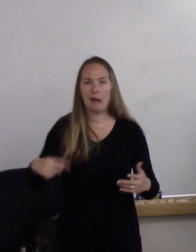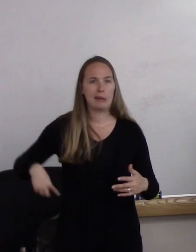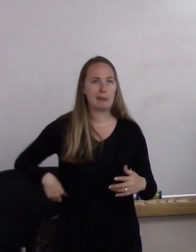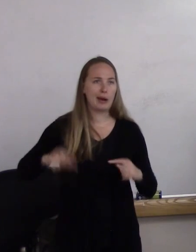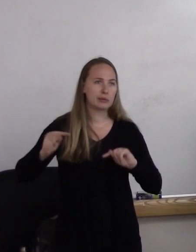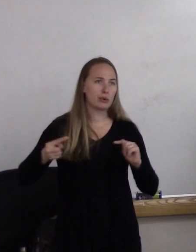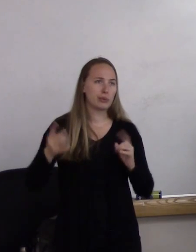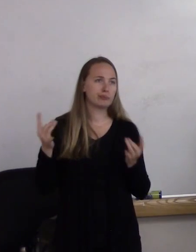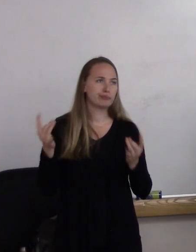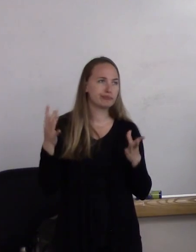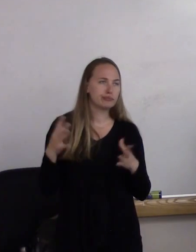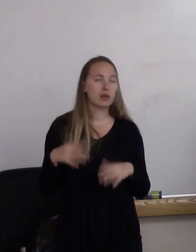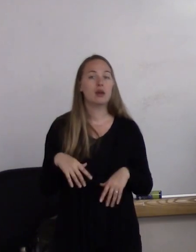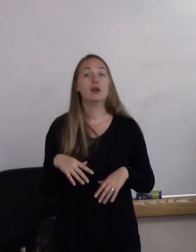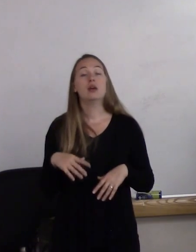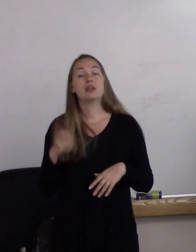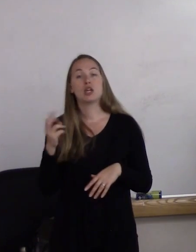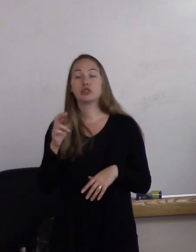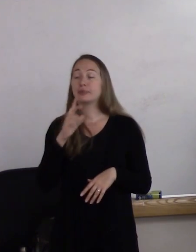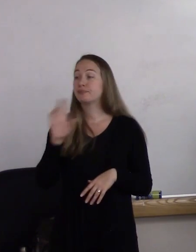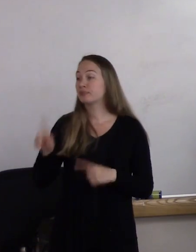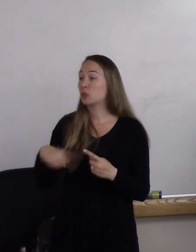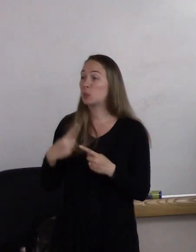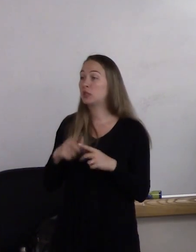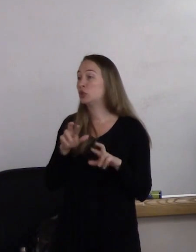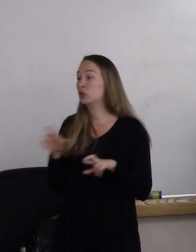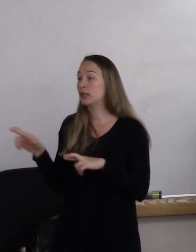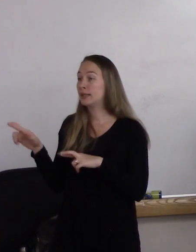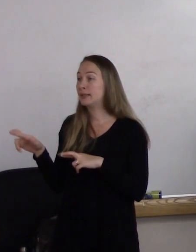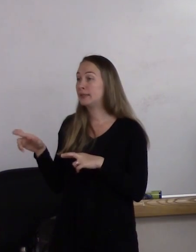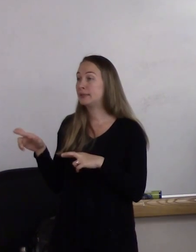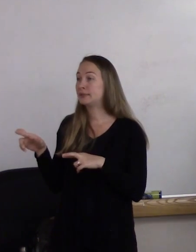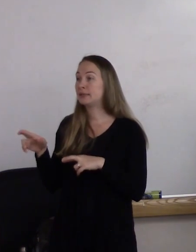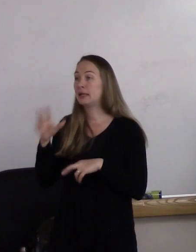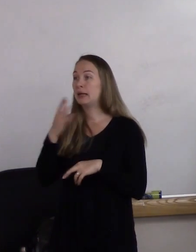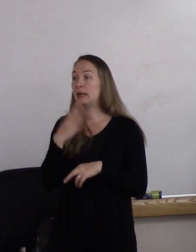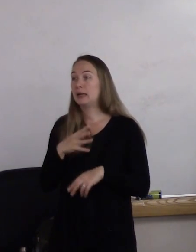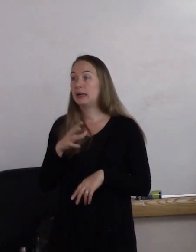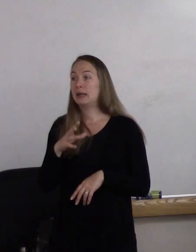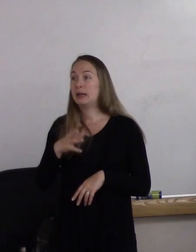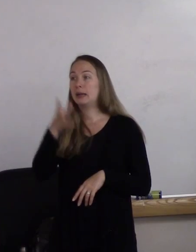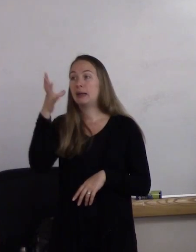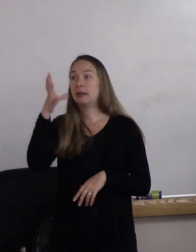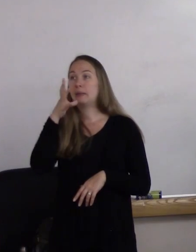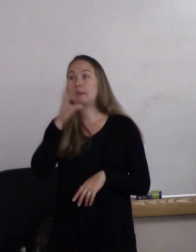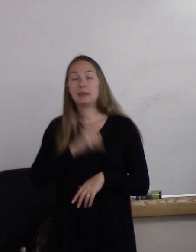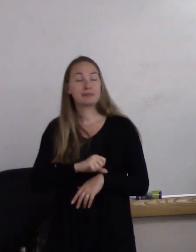So doctor says, "Whenever you're ready." Mom turns her head, kind of coughs. Baby shoots out.